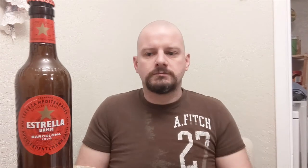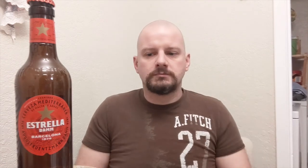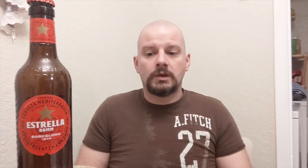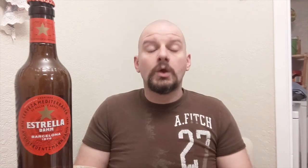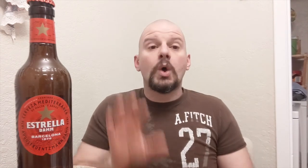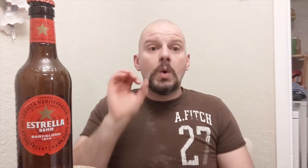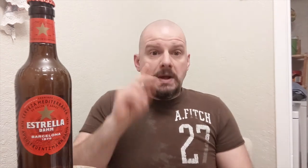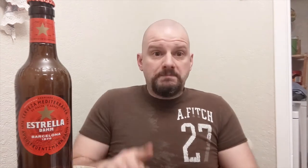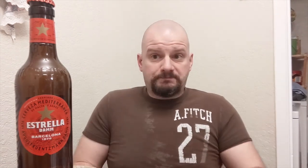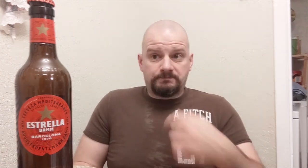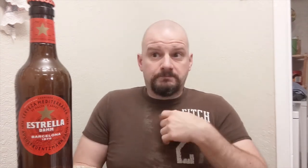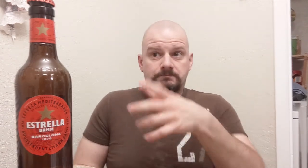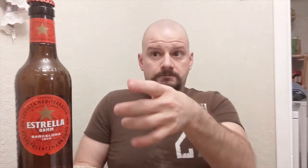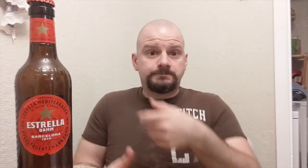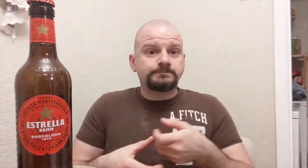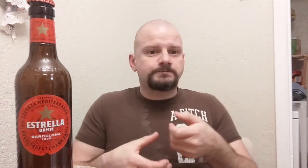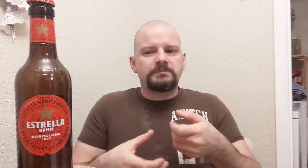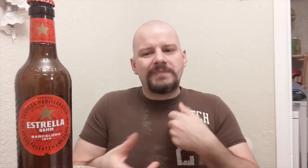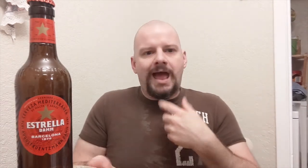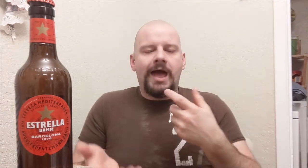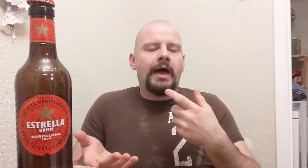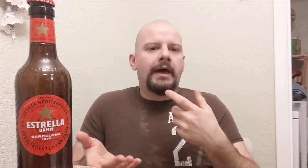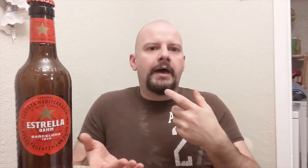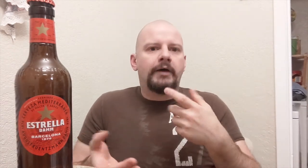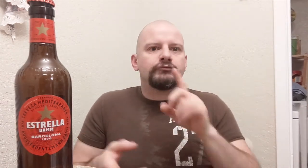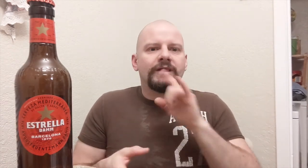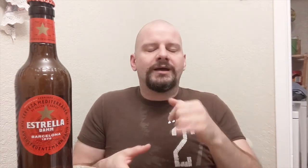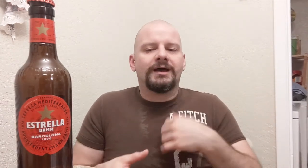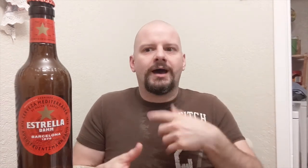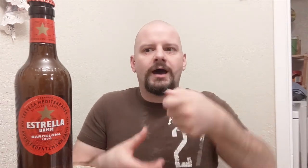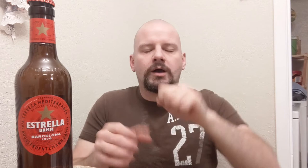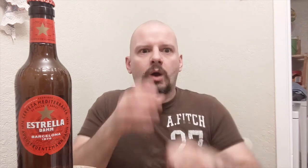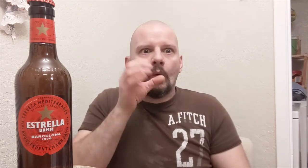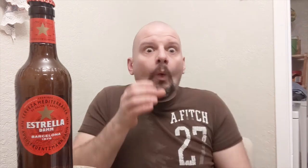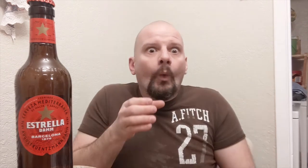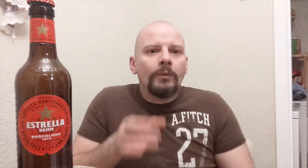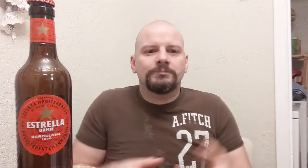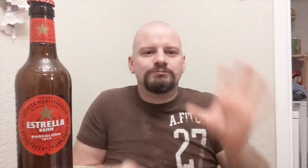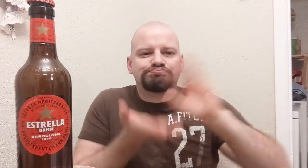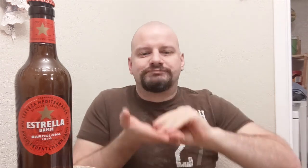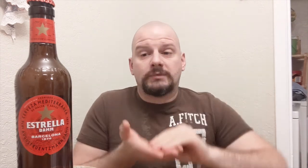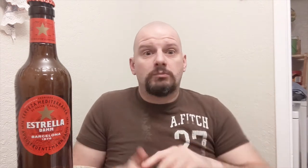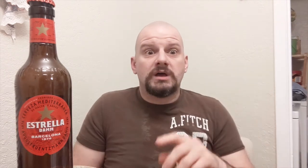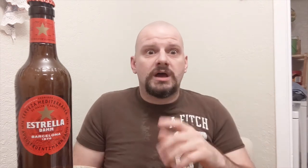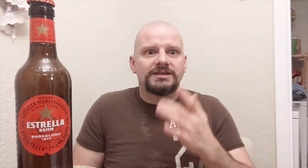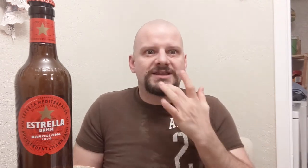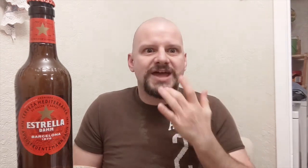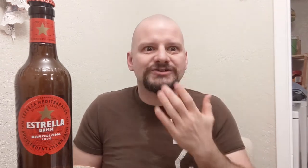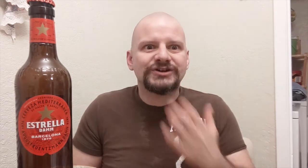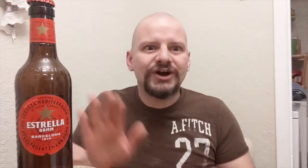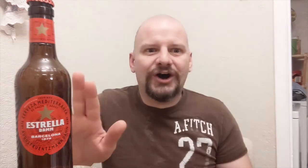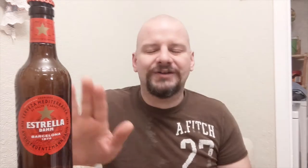Actually, I happened to drink it all up because it tasted so good!